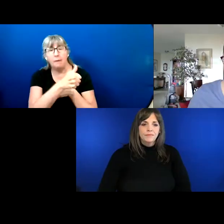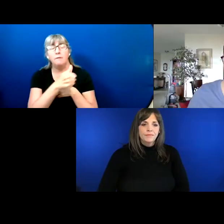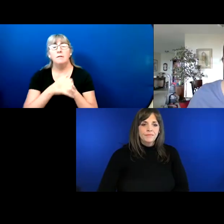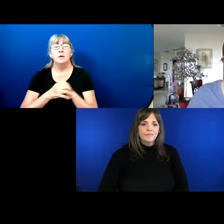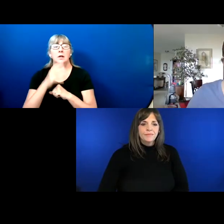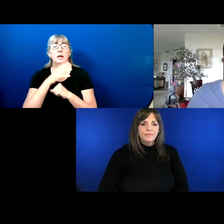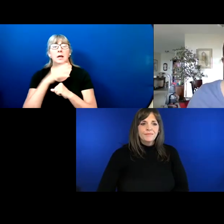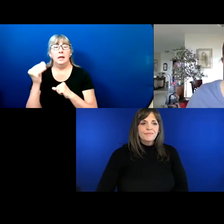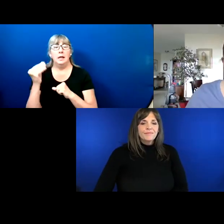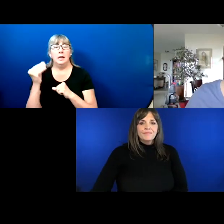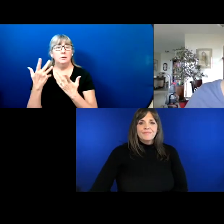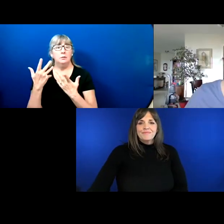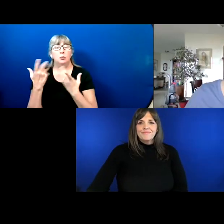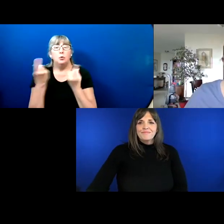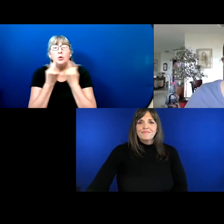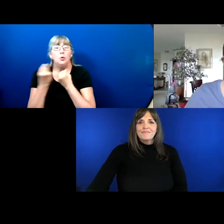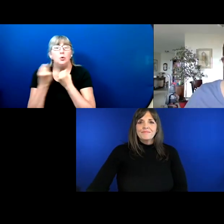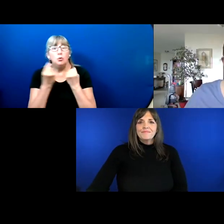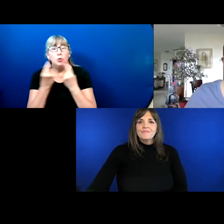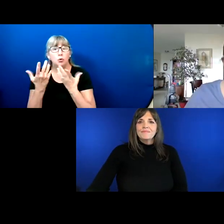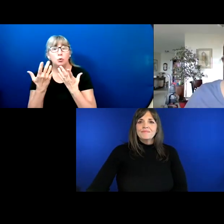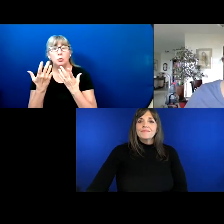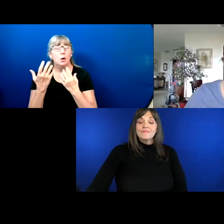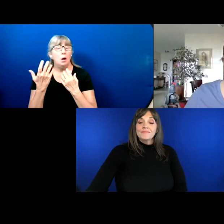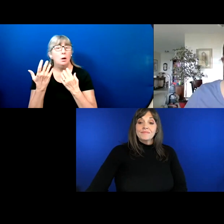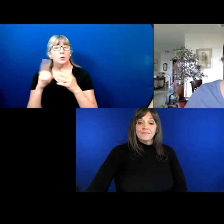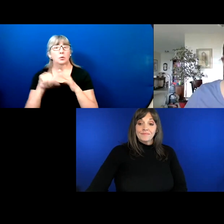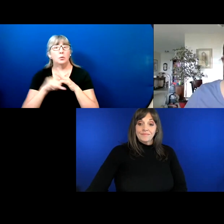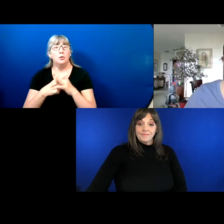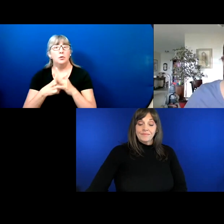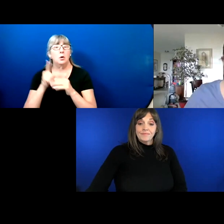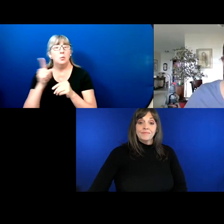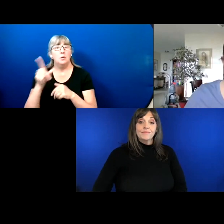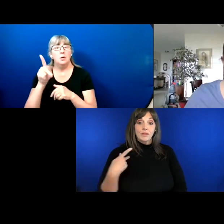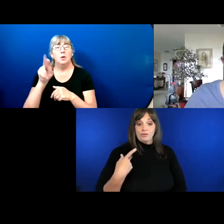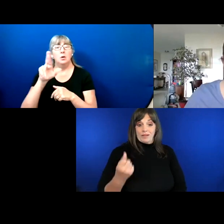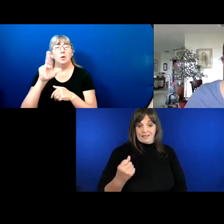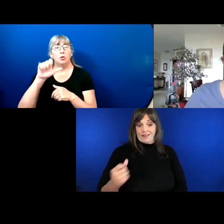And what you do. So we'll start with Kriston Pumphrey.